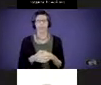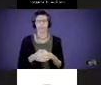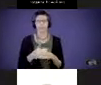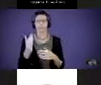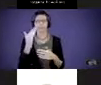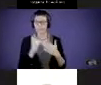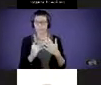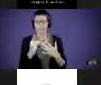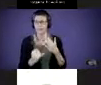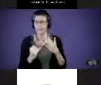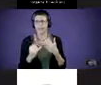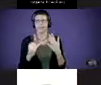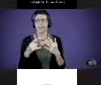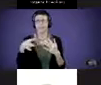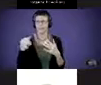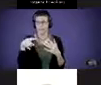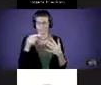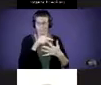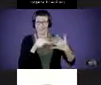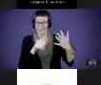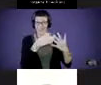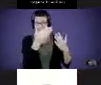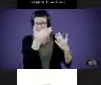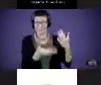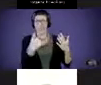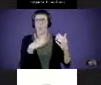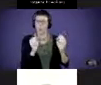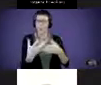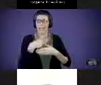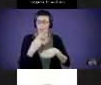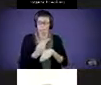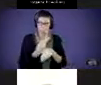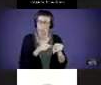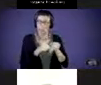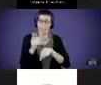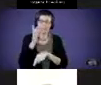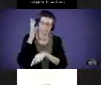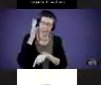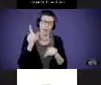these are things that we can use as the parent, as the caregiver, but these were designed